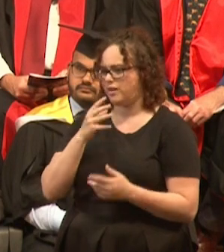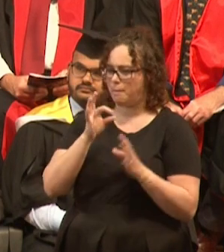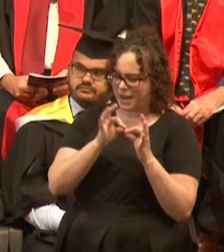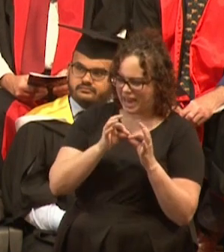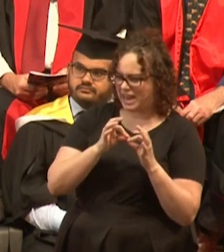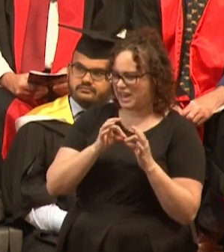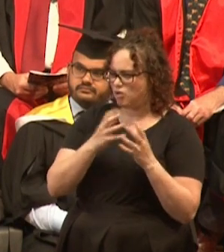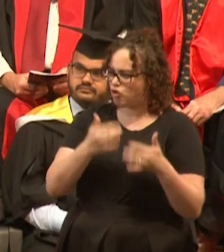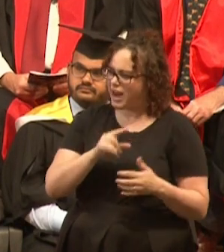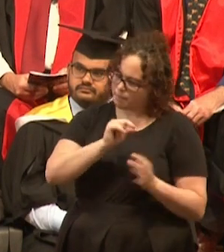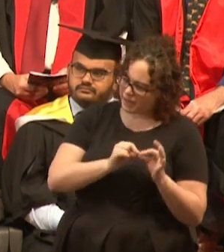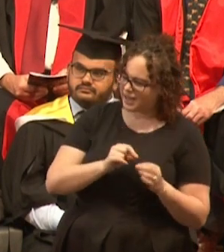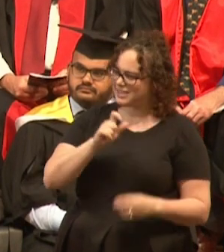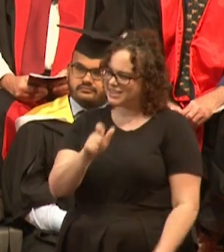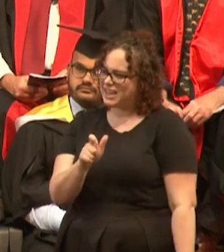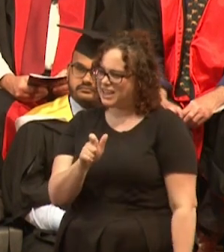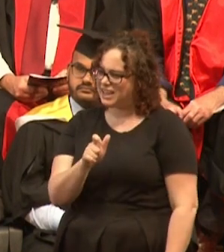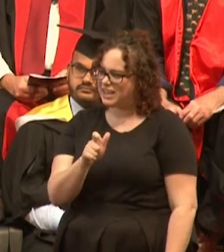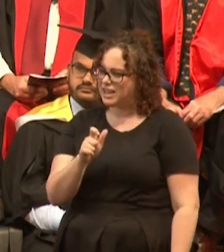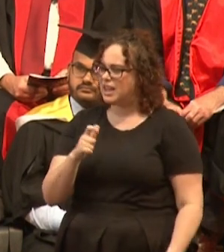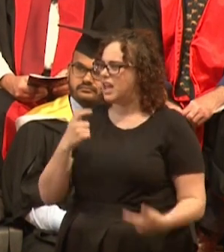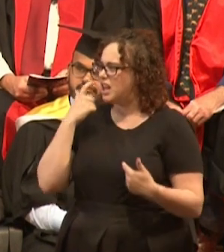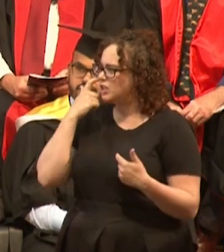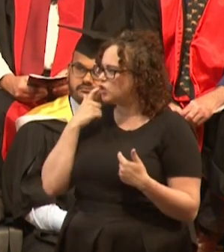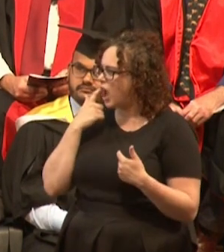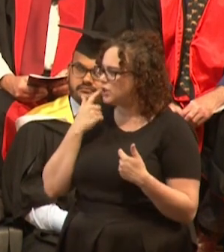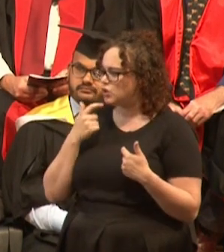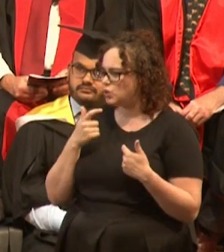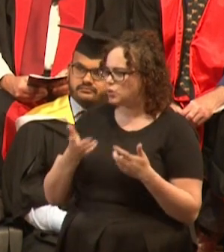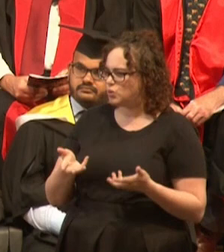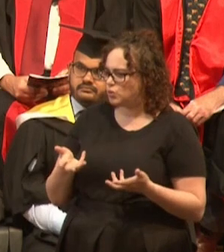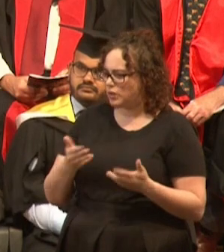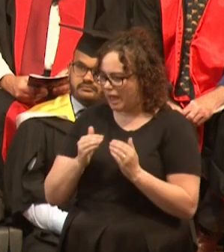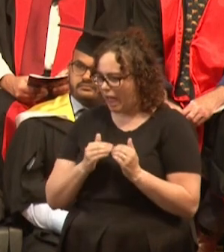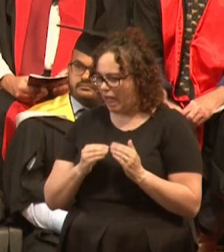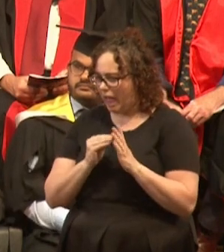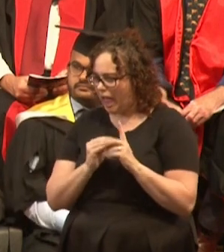but through the wonders of scaling I got scaled up, and I managed to wraggle my way into our UWA.